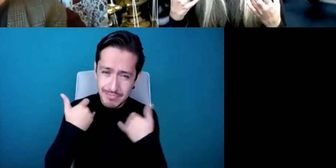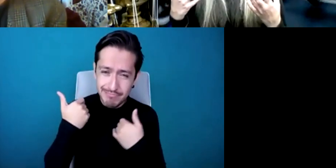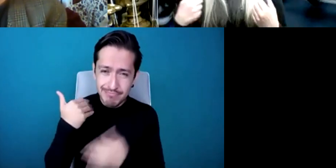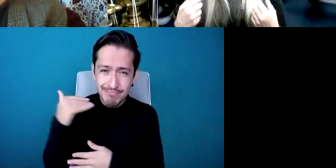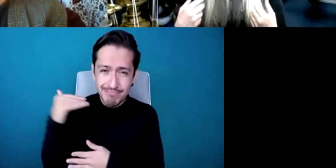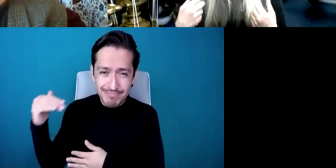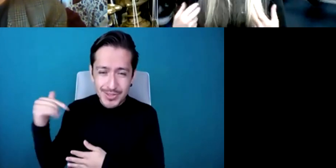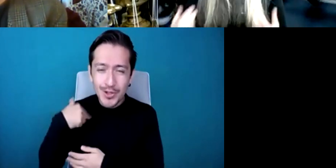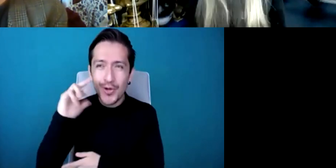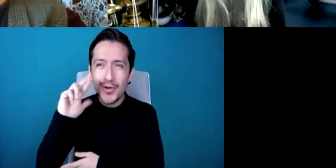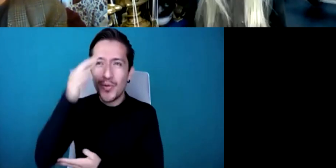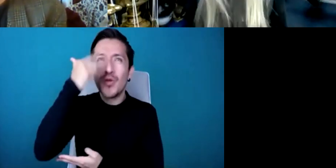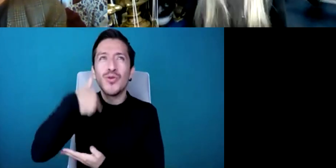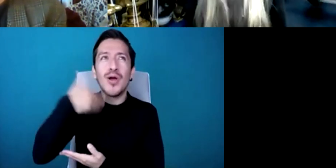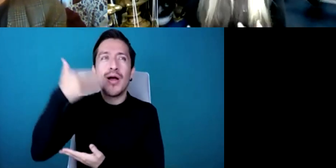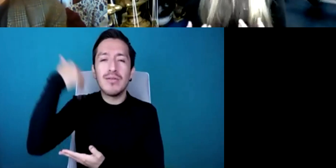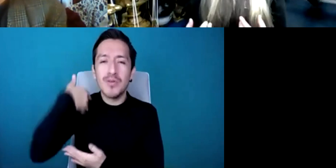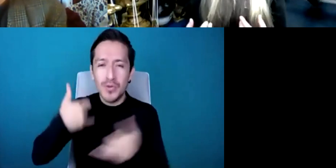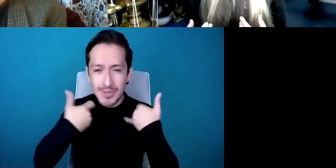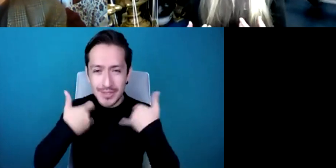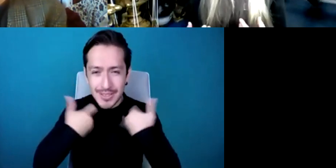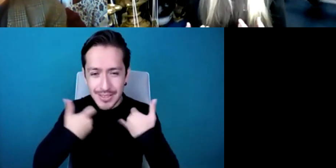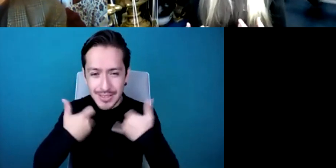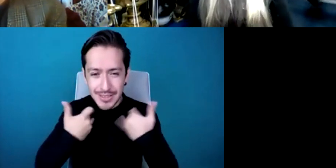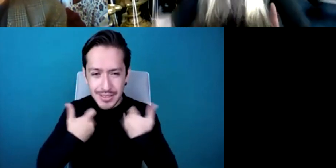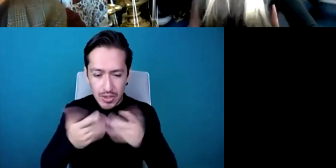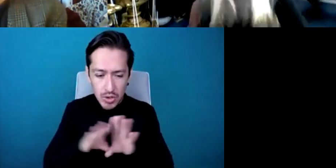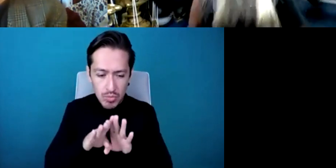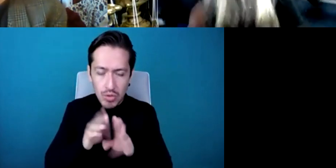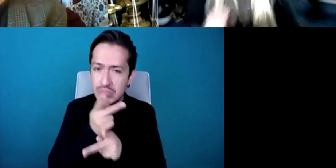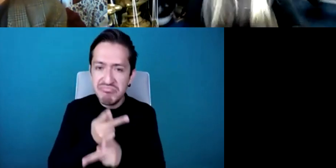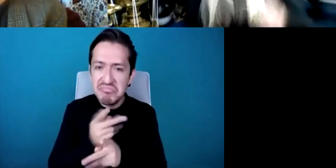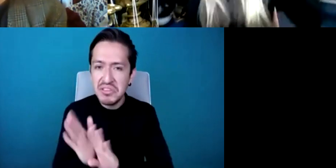know, sometimes being really impatient or sometimes I came across saying oh I know everything and da